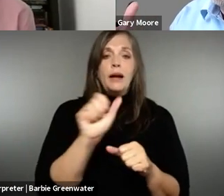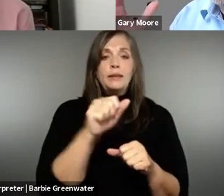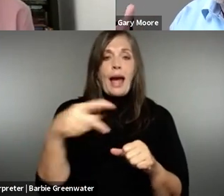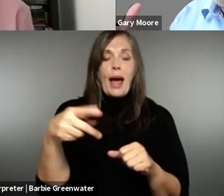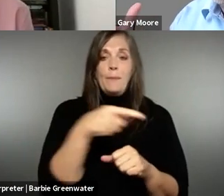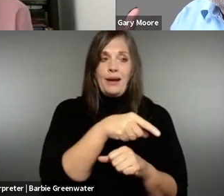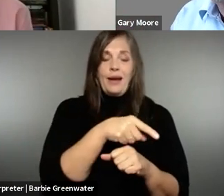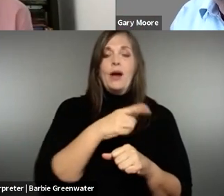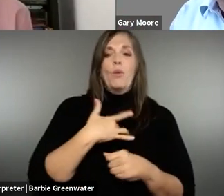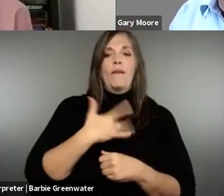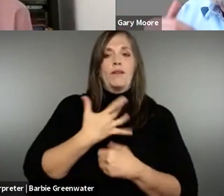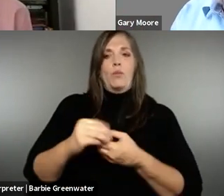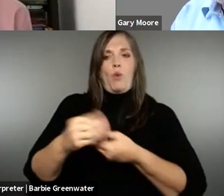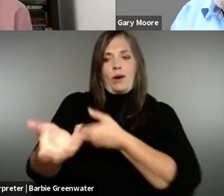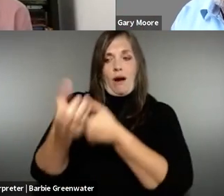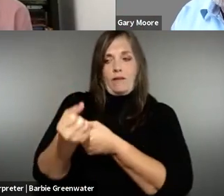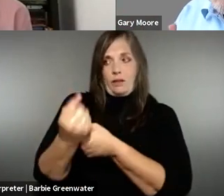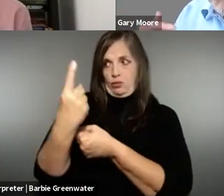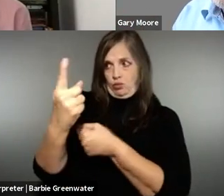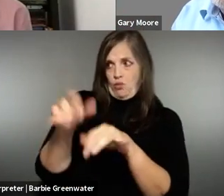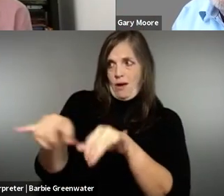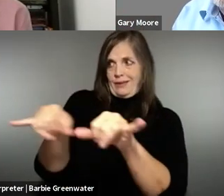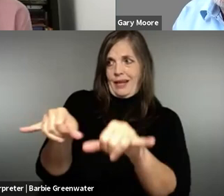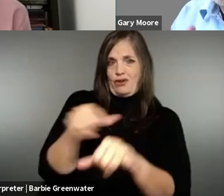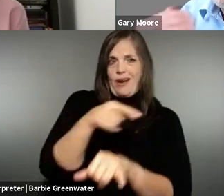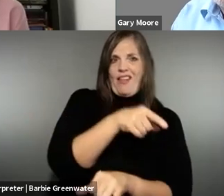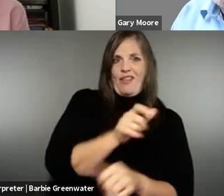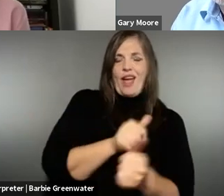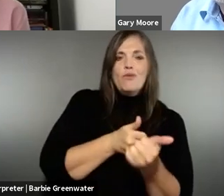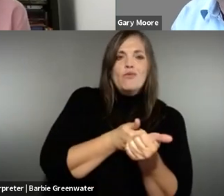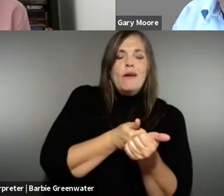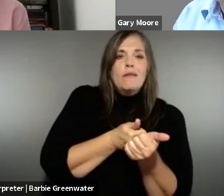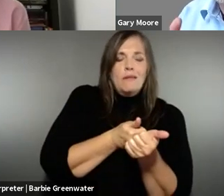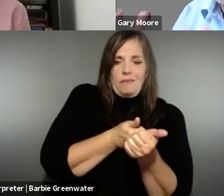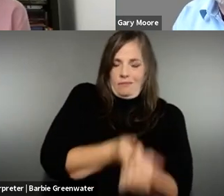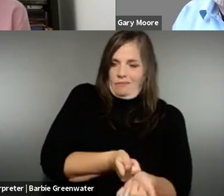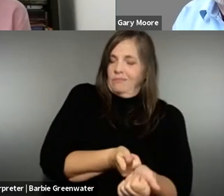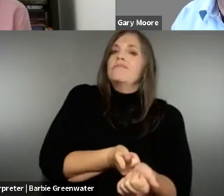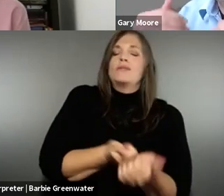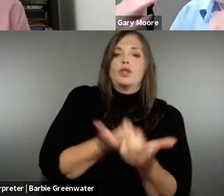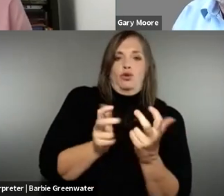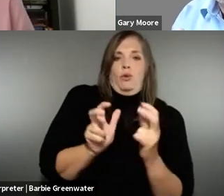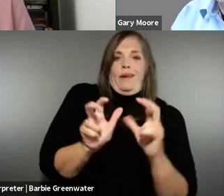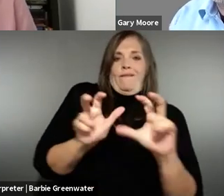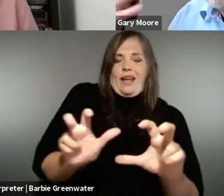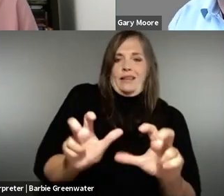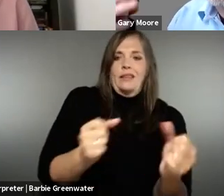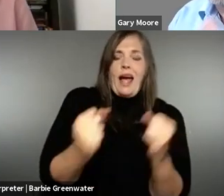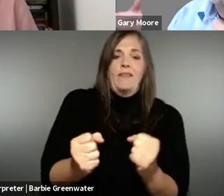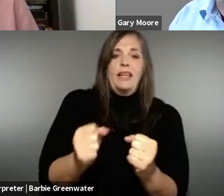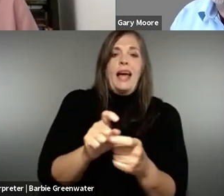that manufacture websites and applications and as long as they have got confidence that there is that standard, they will continue